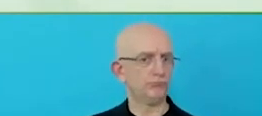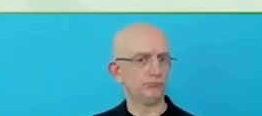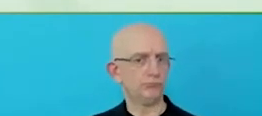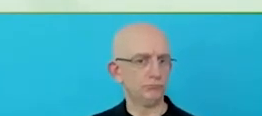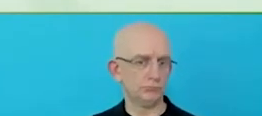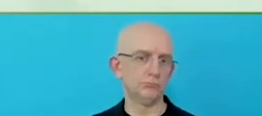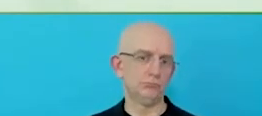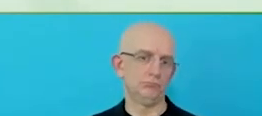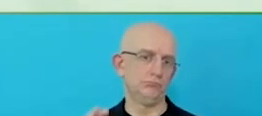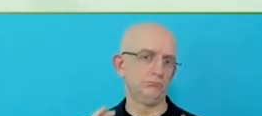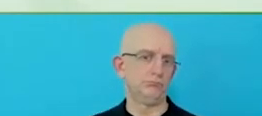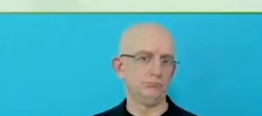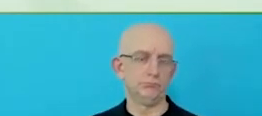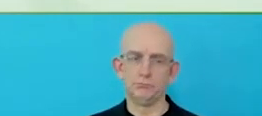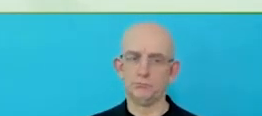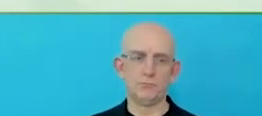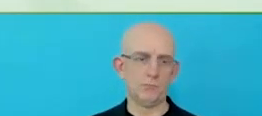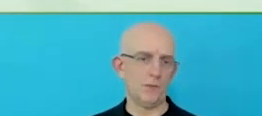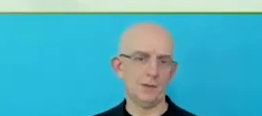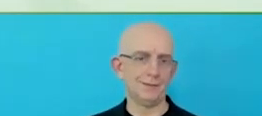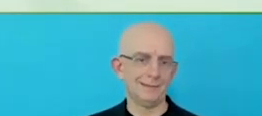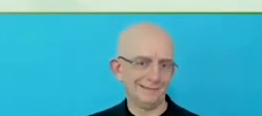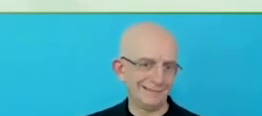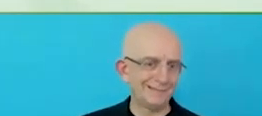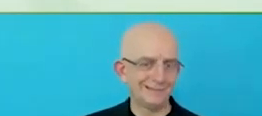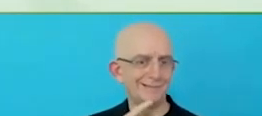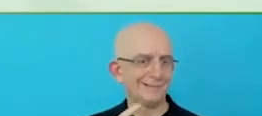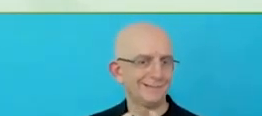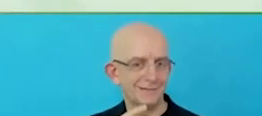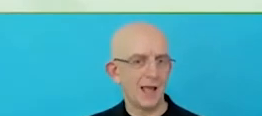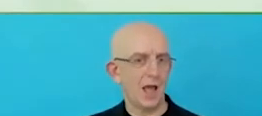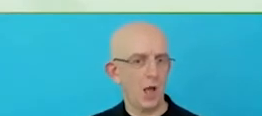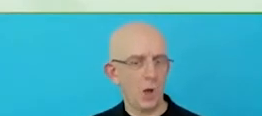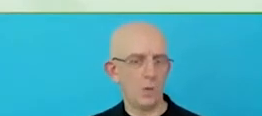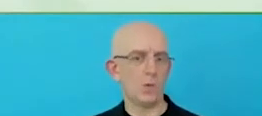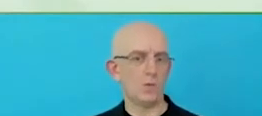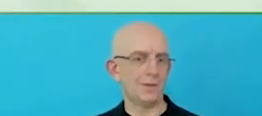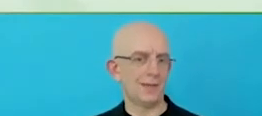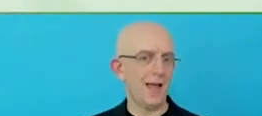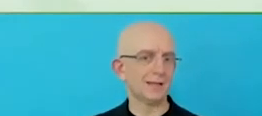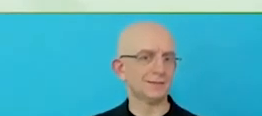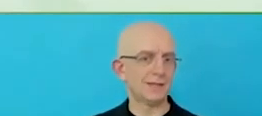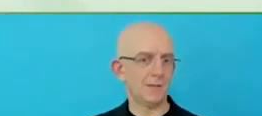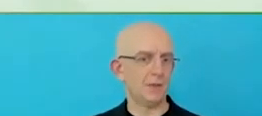The eat quo initiative in India. I think we are all individual -- visual learners as well.